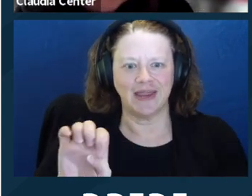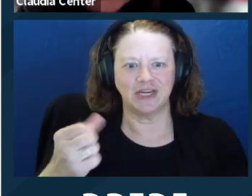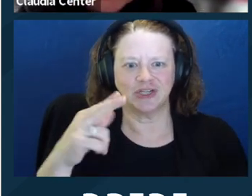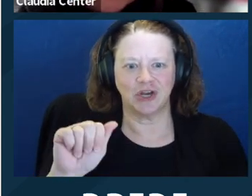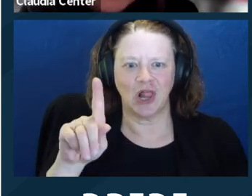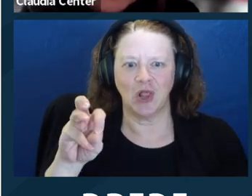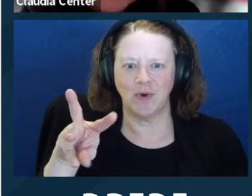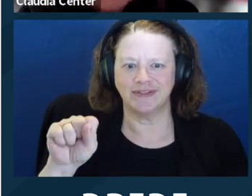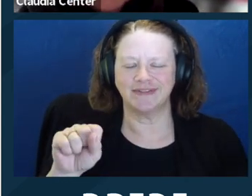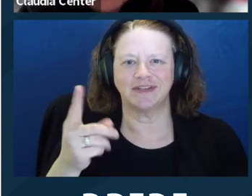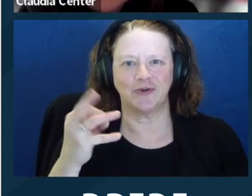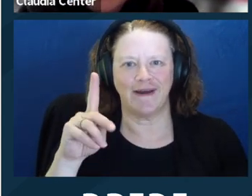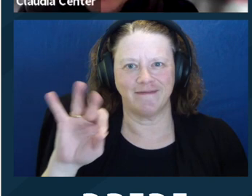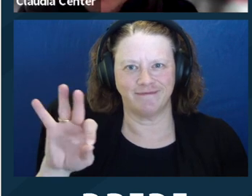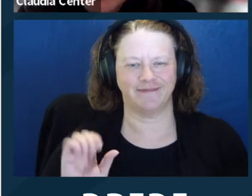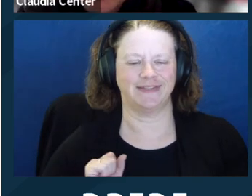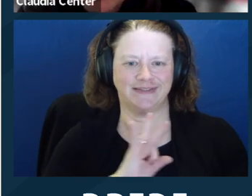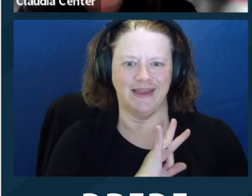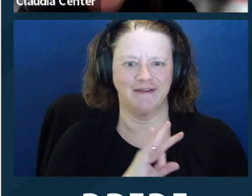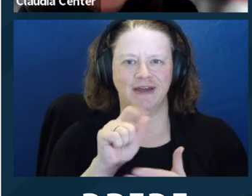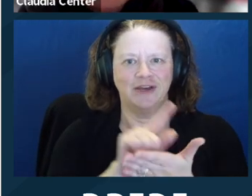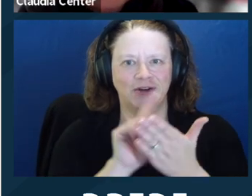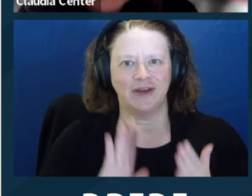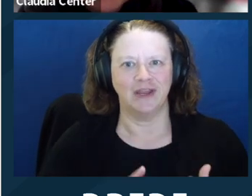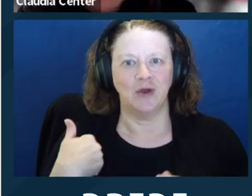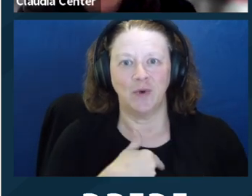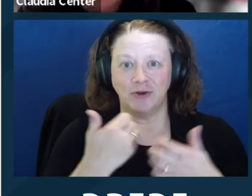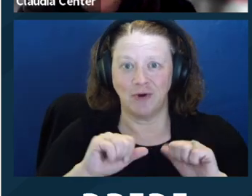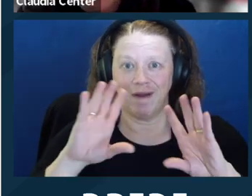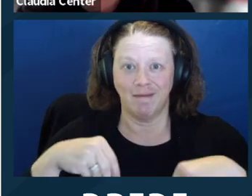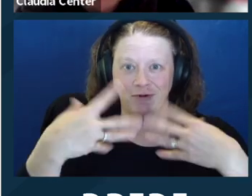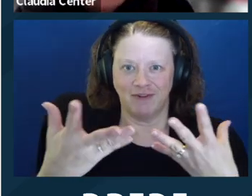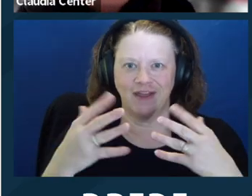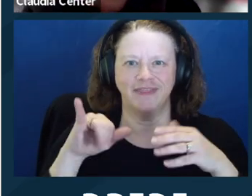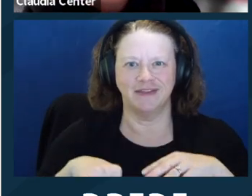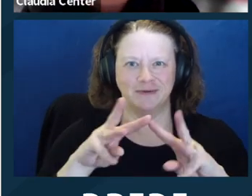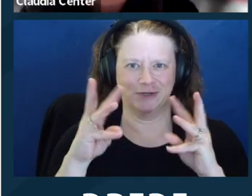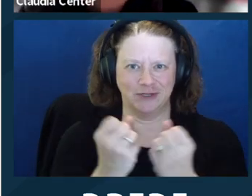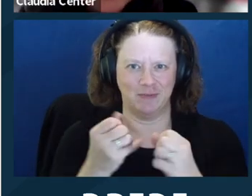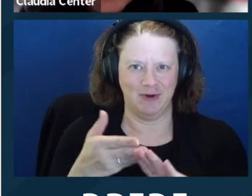ethics credit, trying to fulfill before the deadline. Next slide.